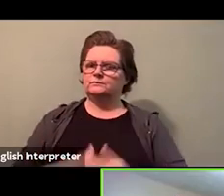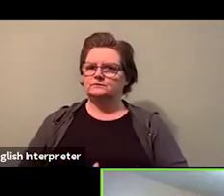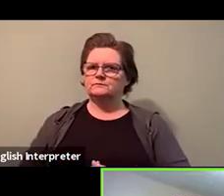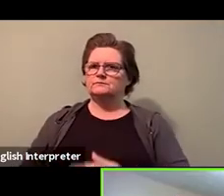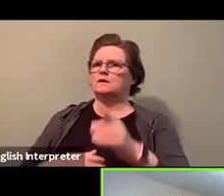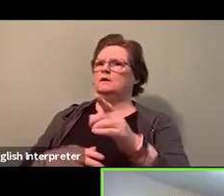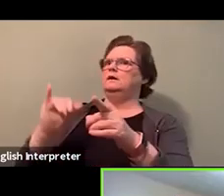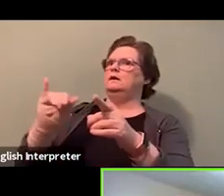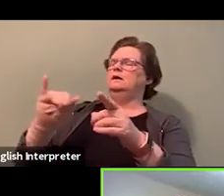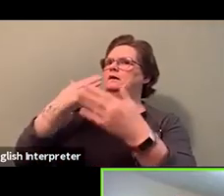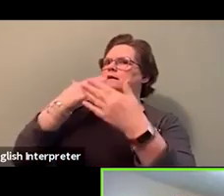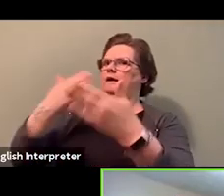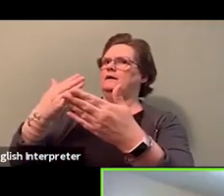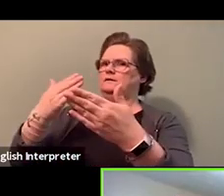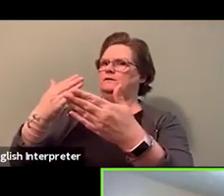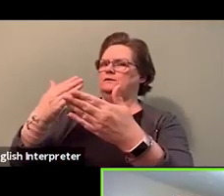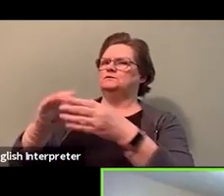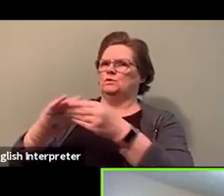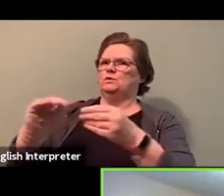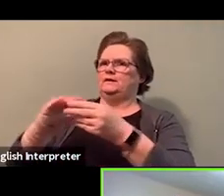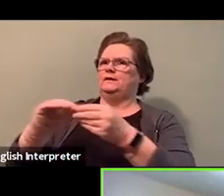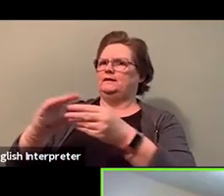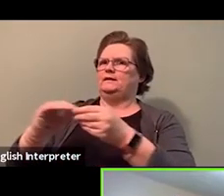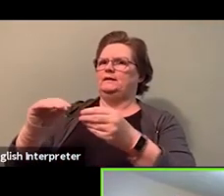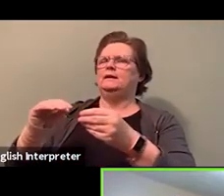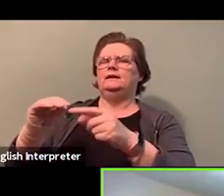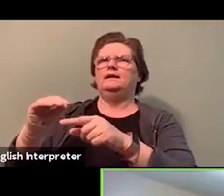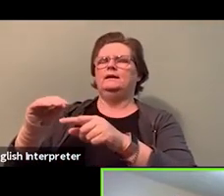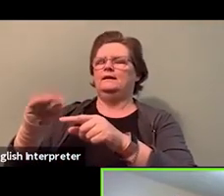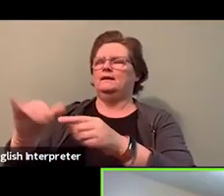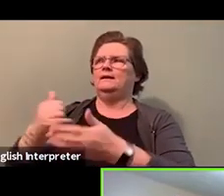and showing how important it is to be able to utilize,